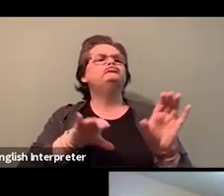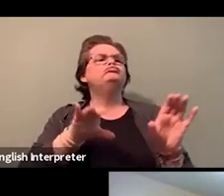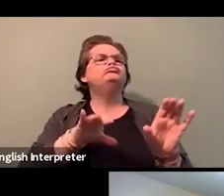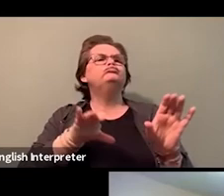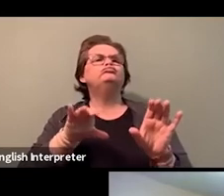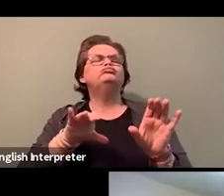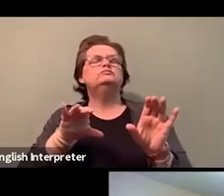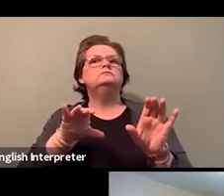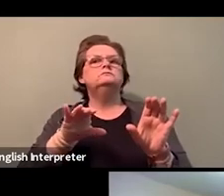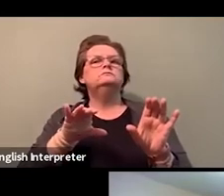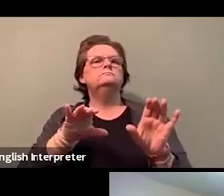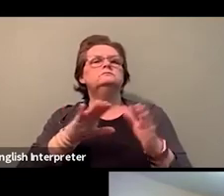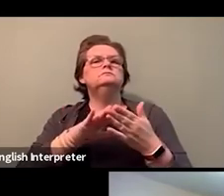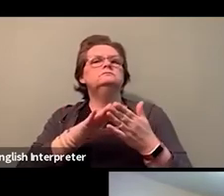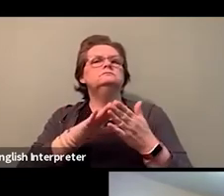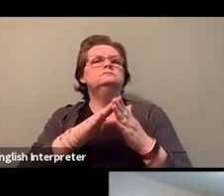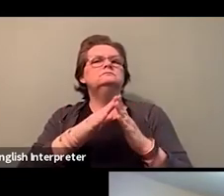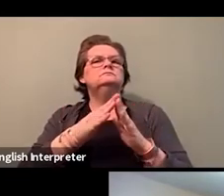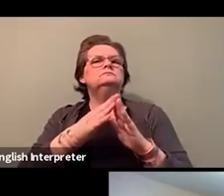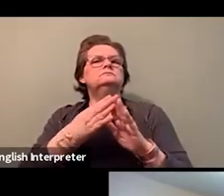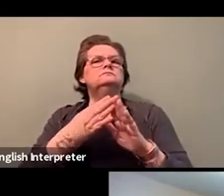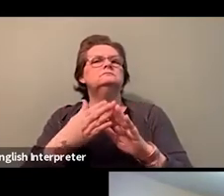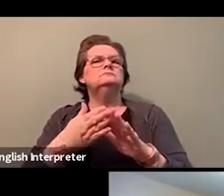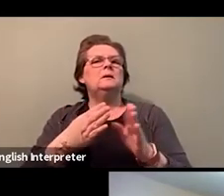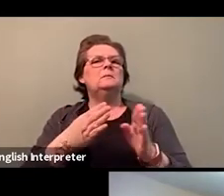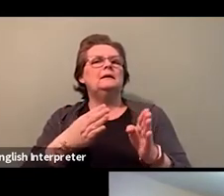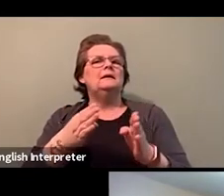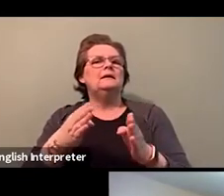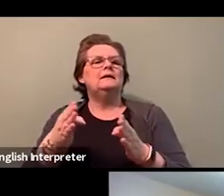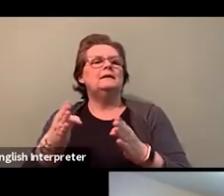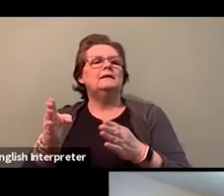to help each other understand what folks were going through,